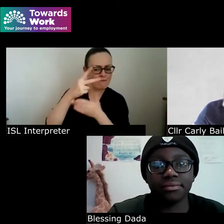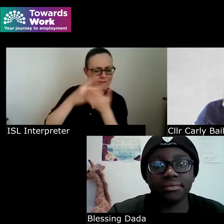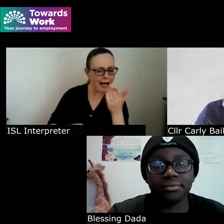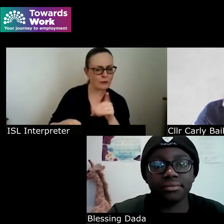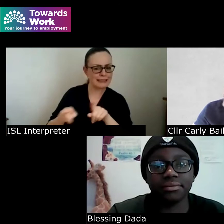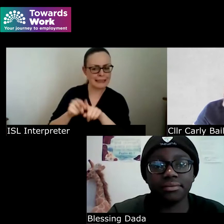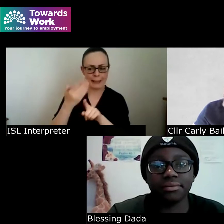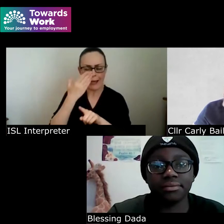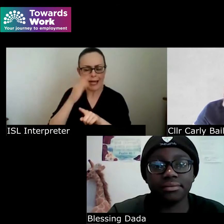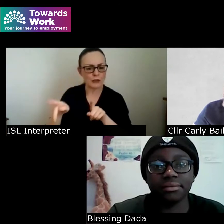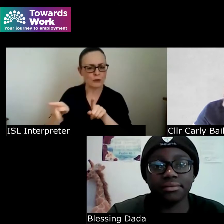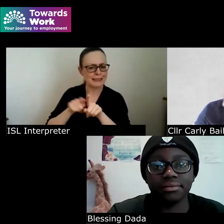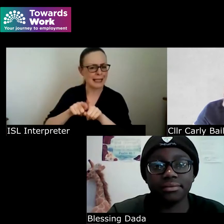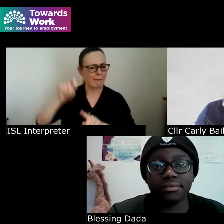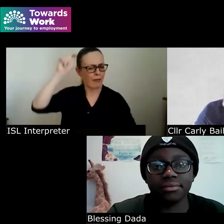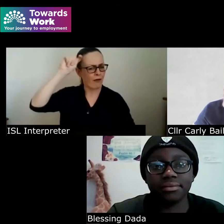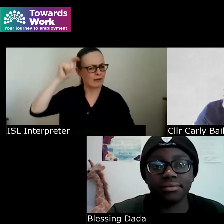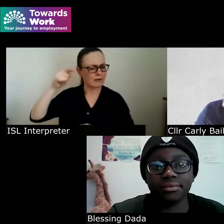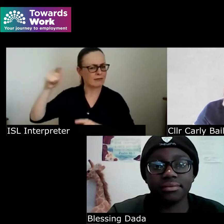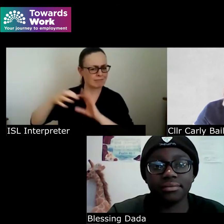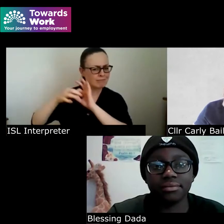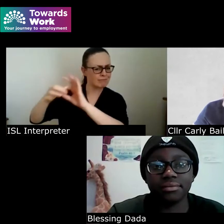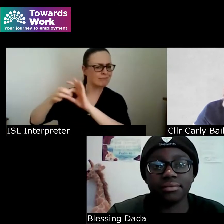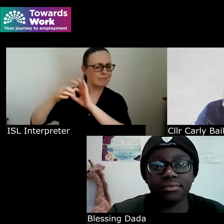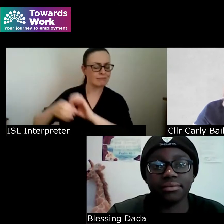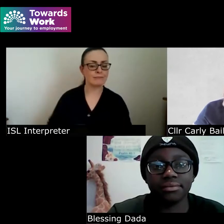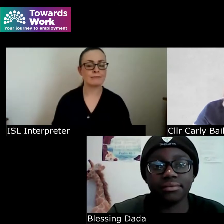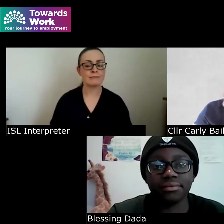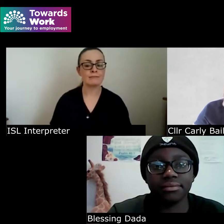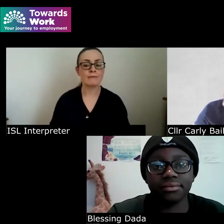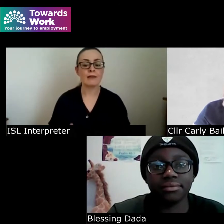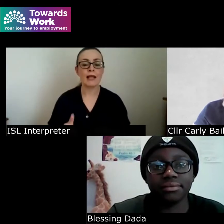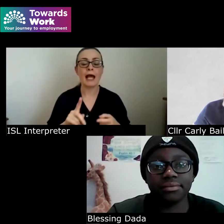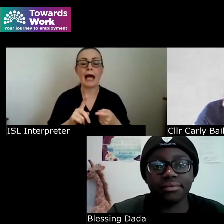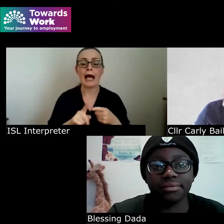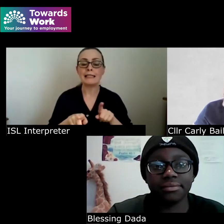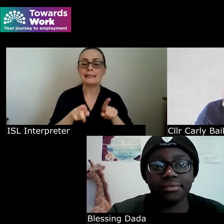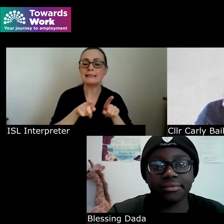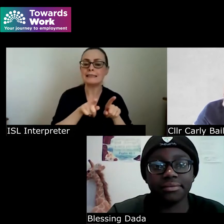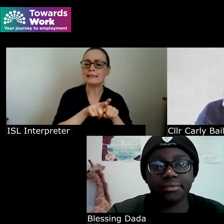just touching back early what you yourself and blessing were mentioning earlier as well we know